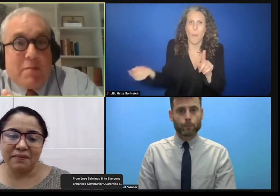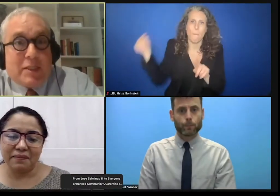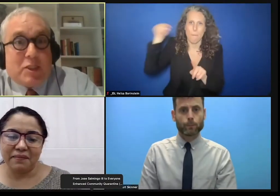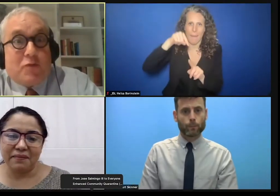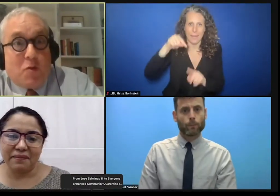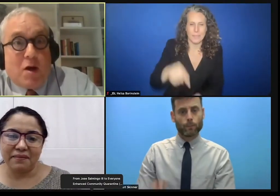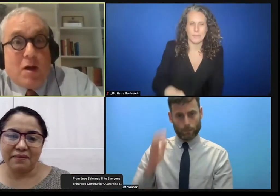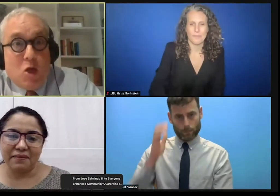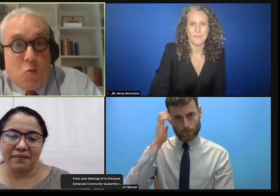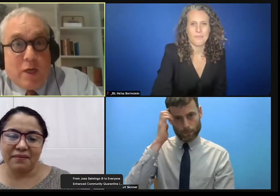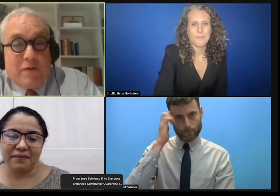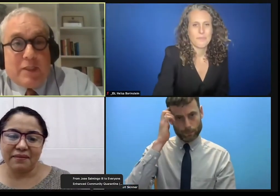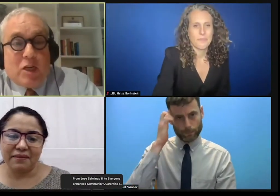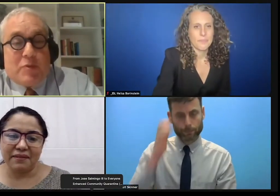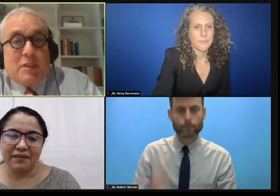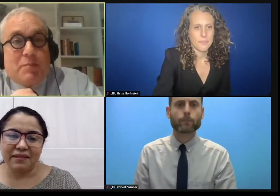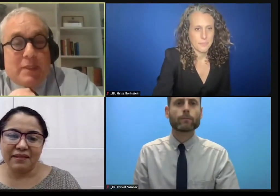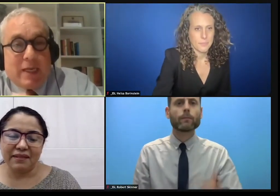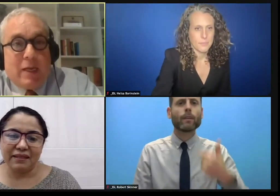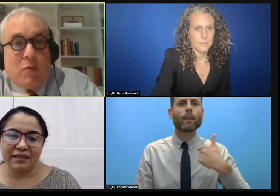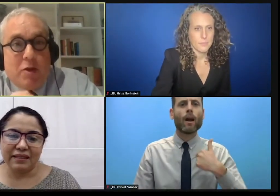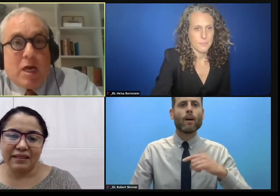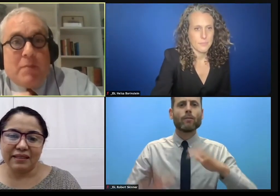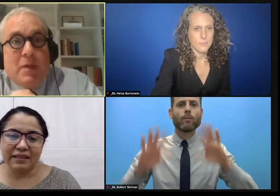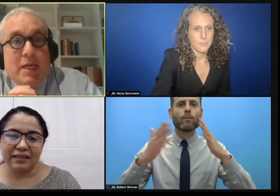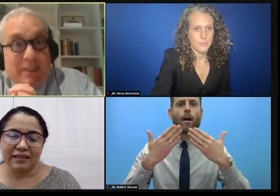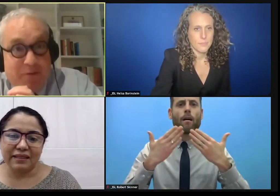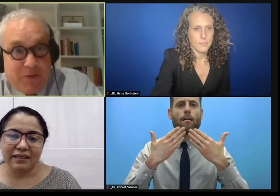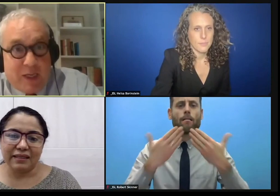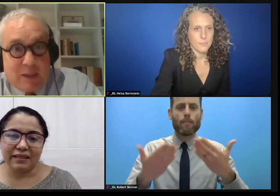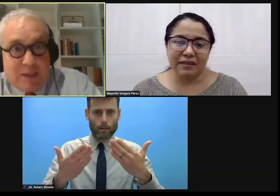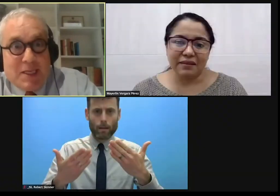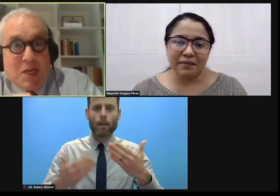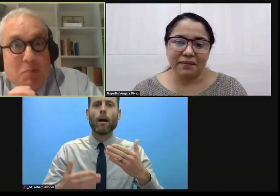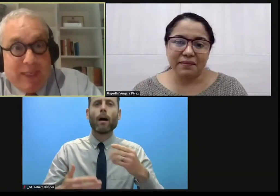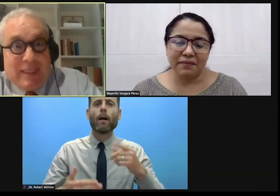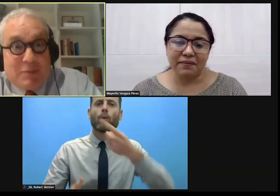A message from our wonderful interpreters, particularly when you come to figures please